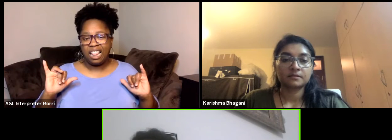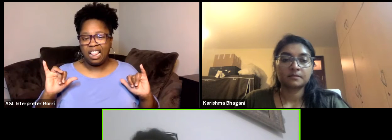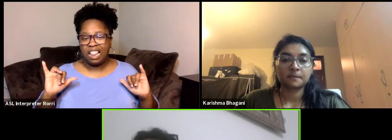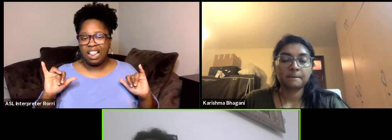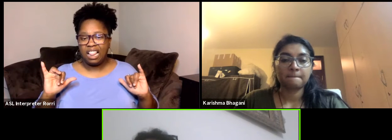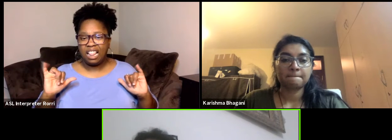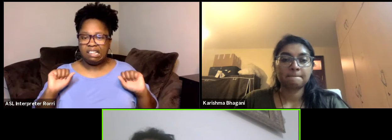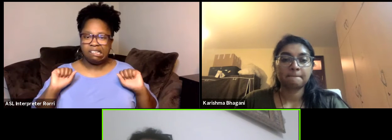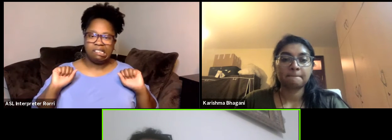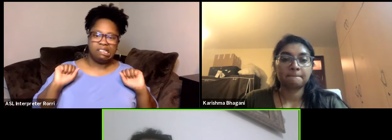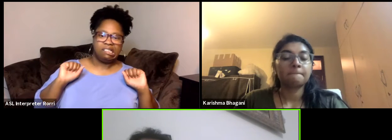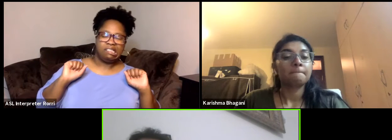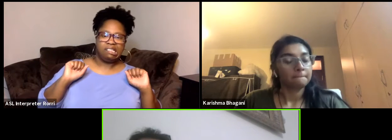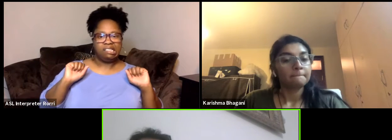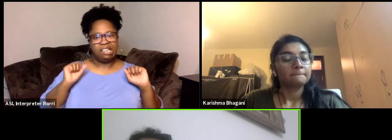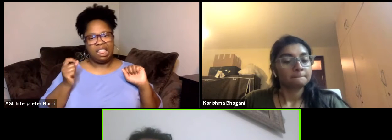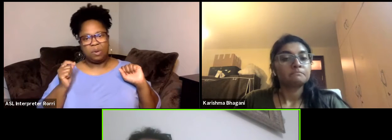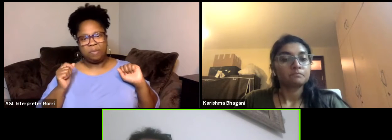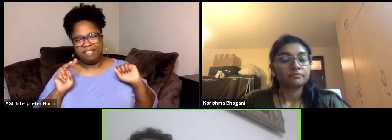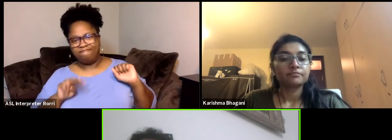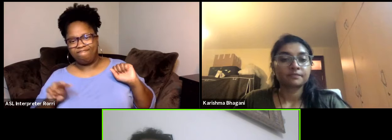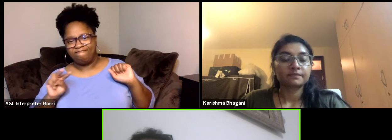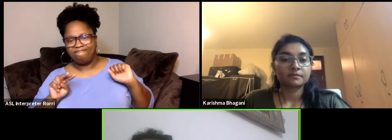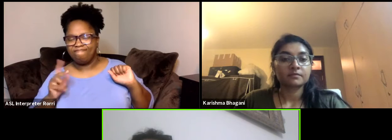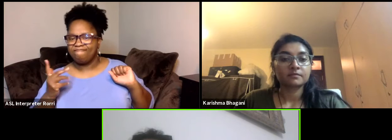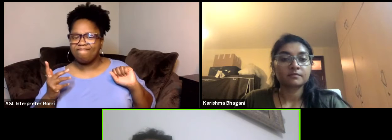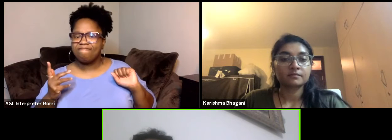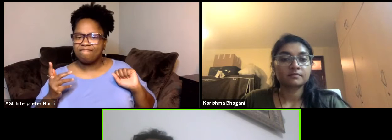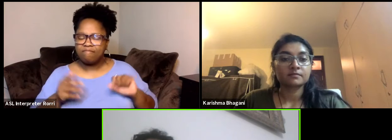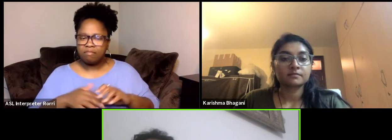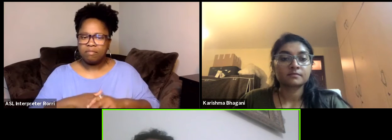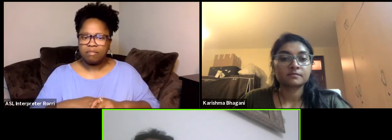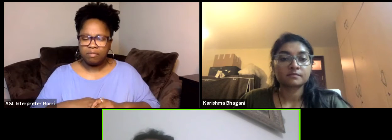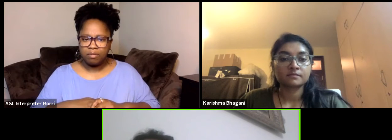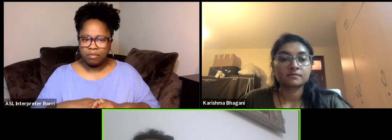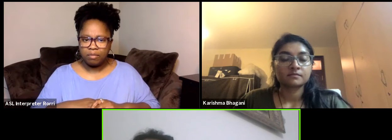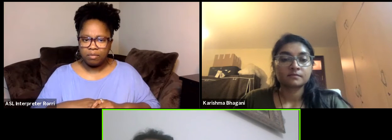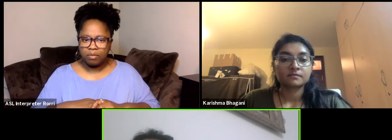actually like vulgarize it document about knowing what...